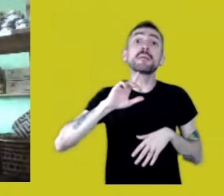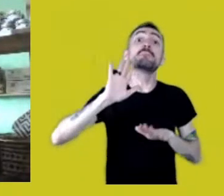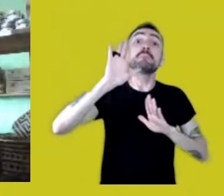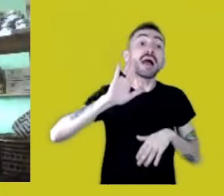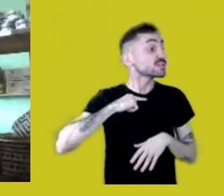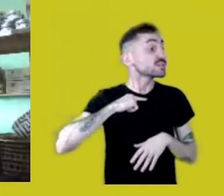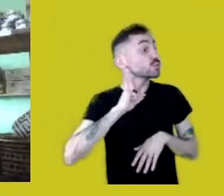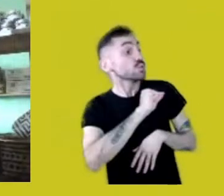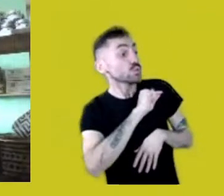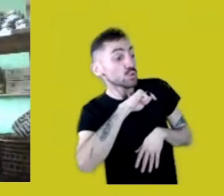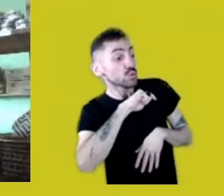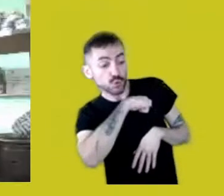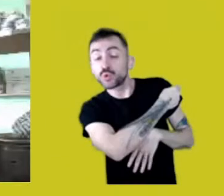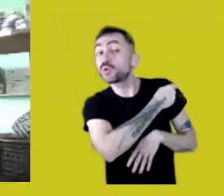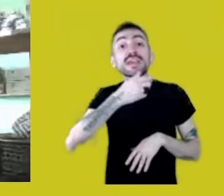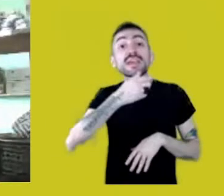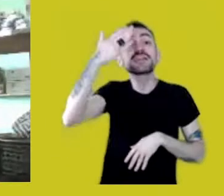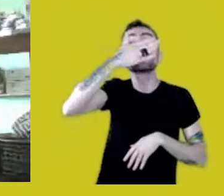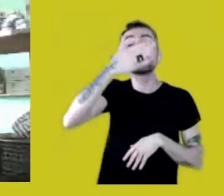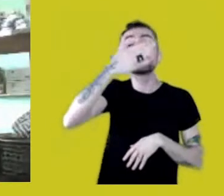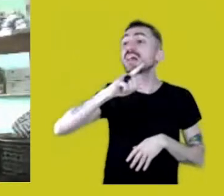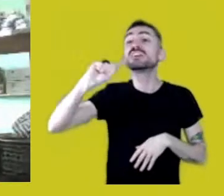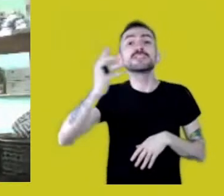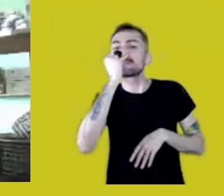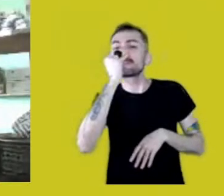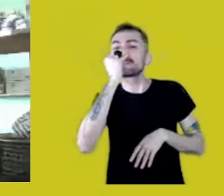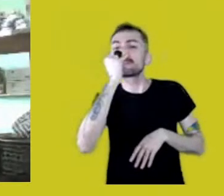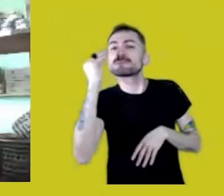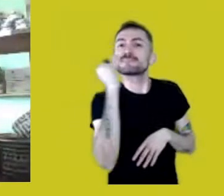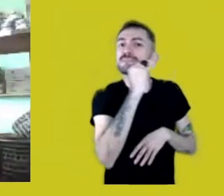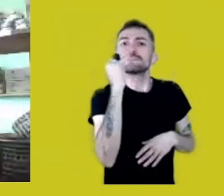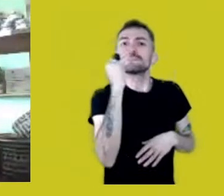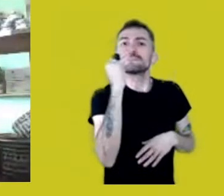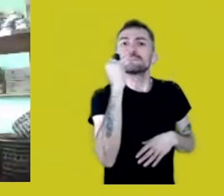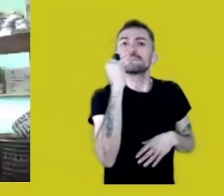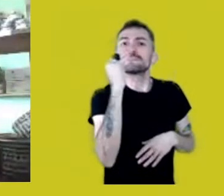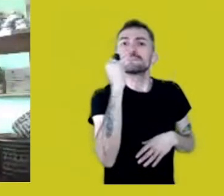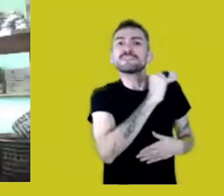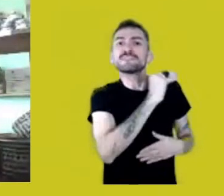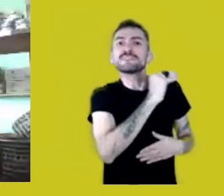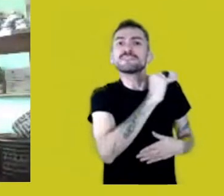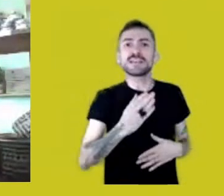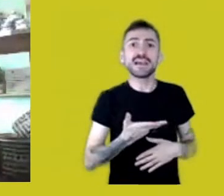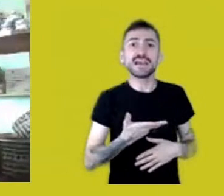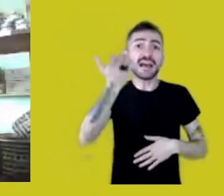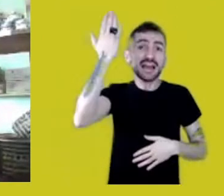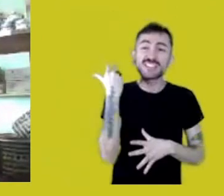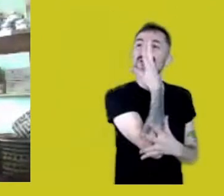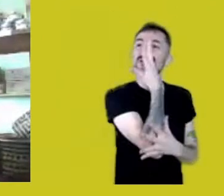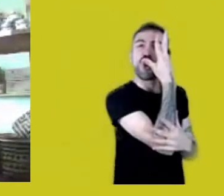it was historically denied. The Brazilian pine tree forests which used to cover our territory